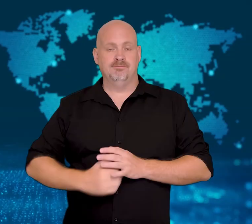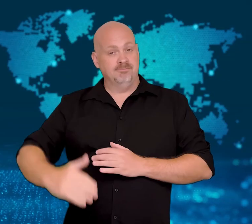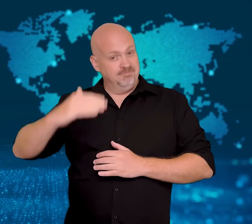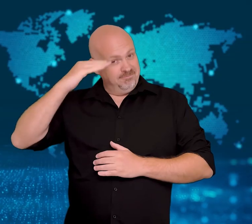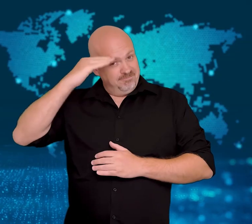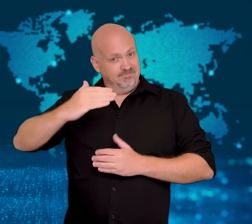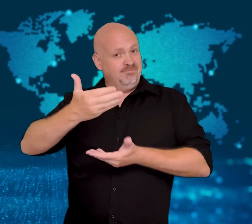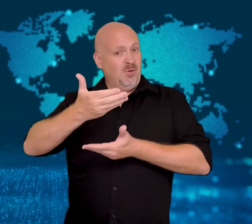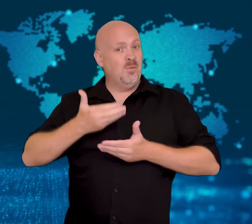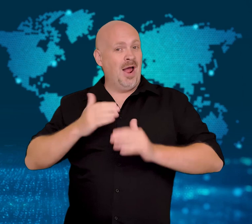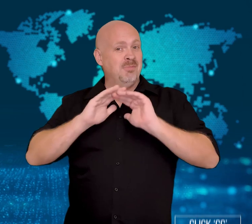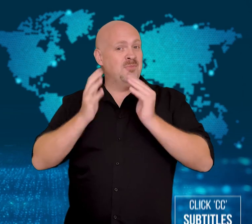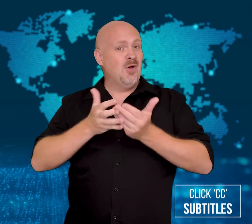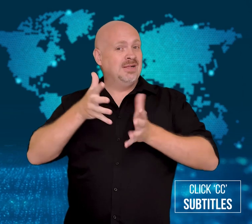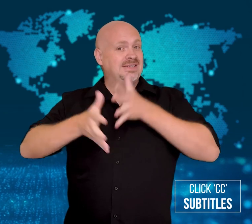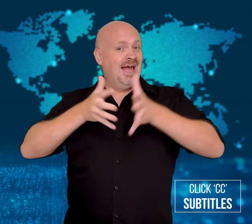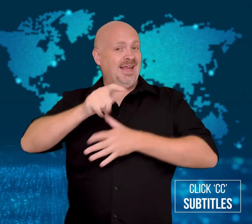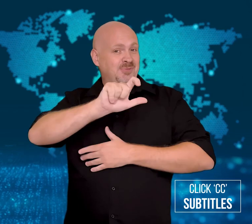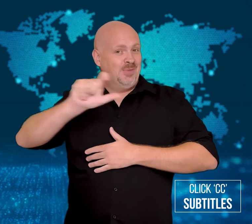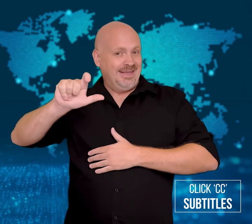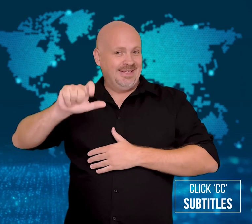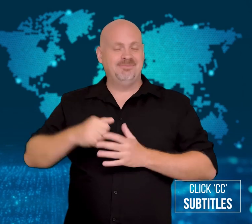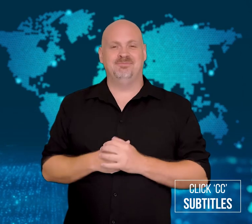Welcome to WorldSign Week!